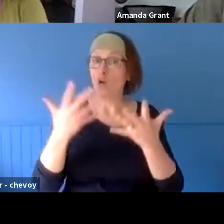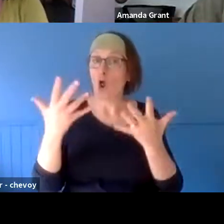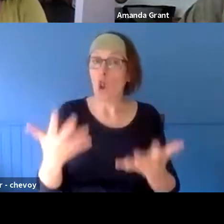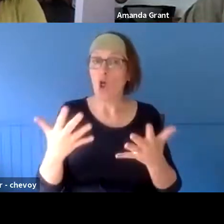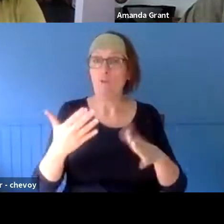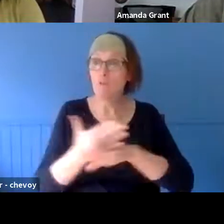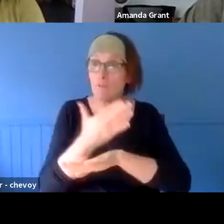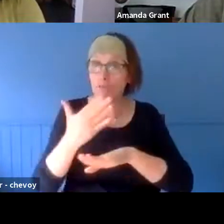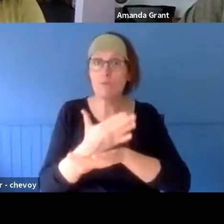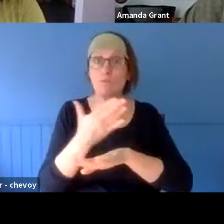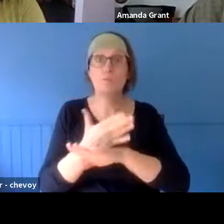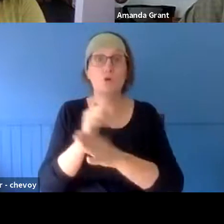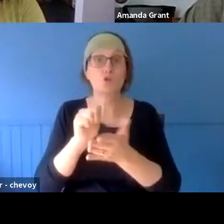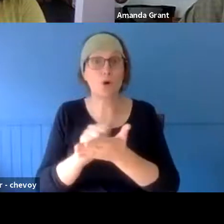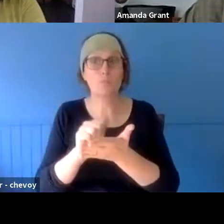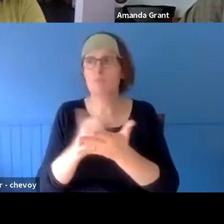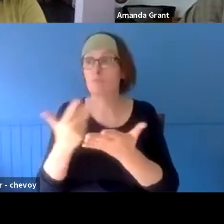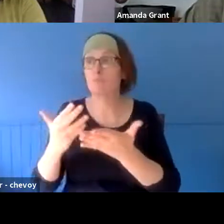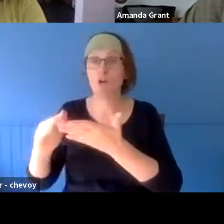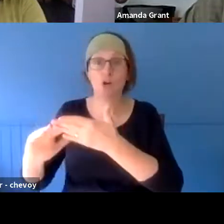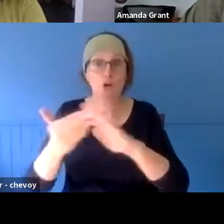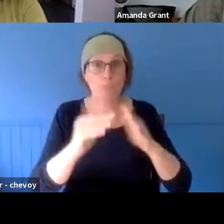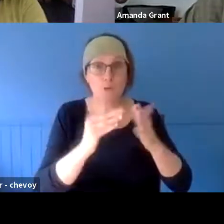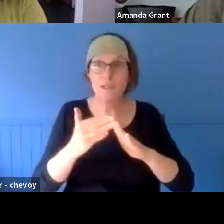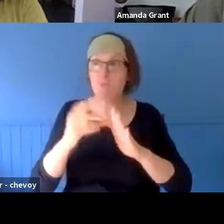exhibitions, but we didn't see ourselves as specialising in trauma